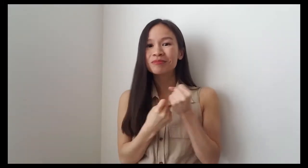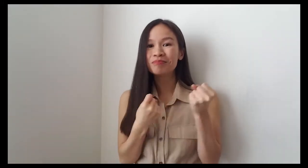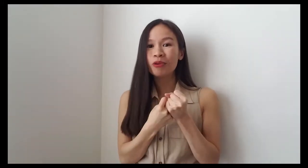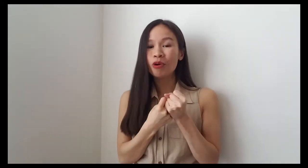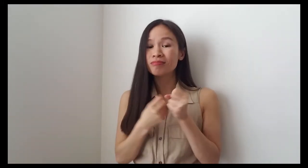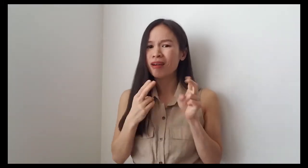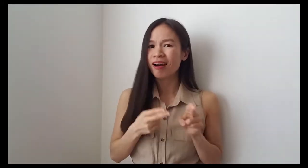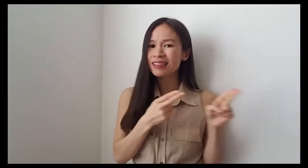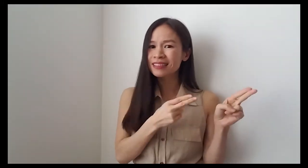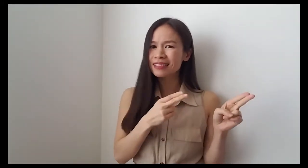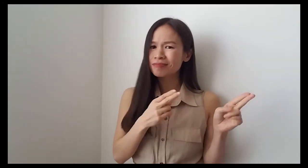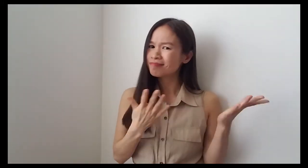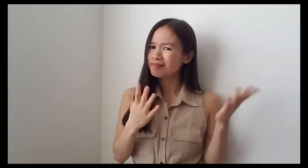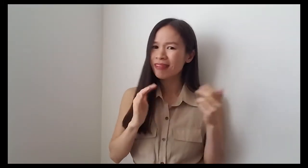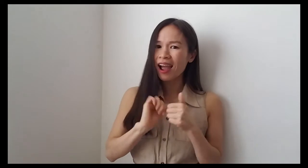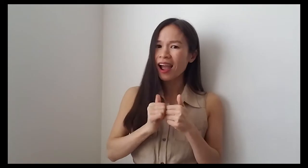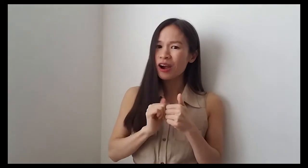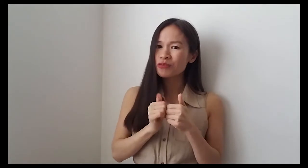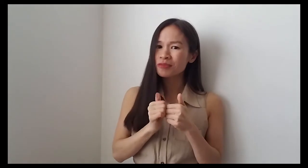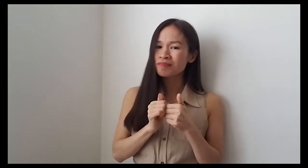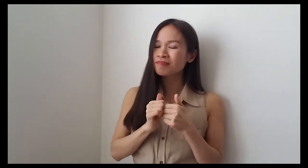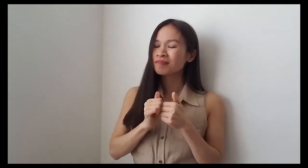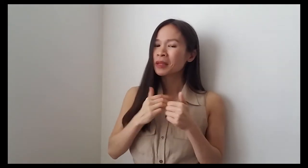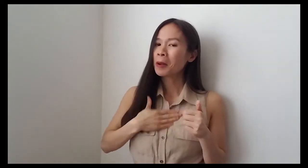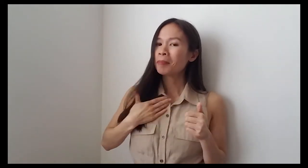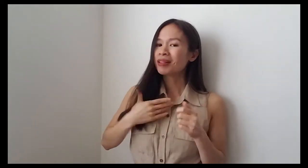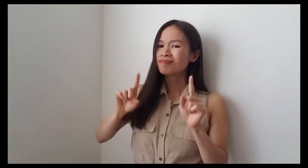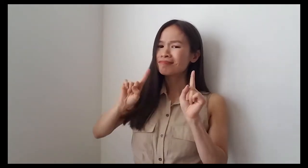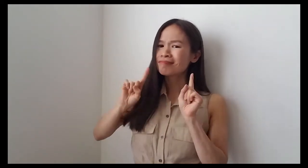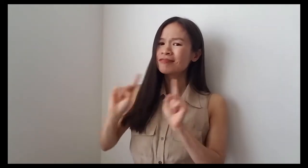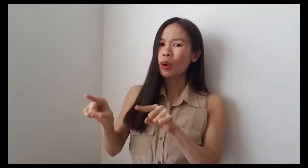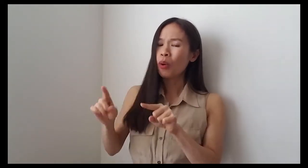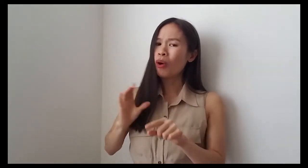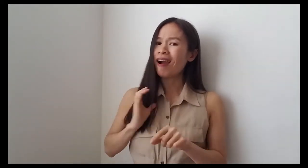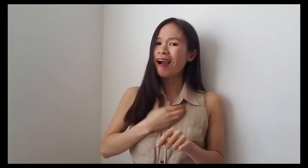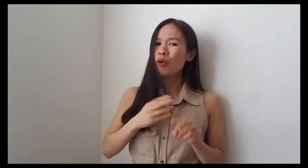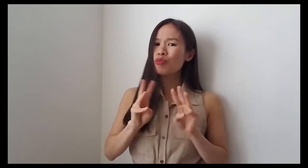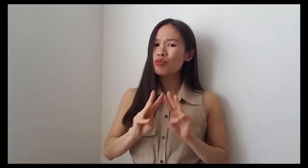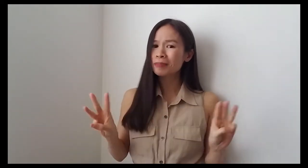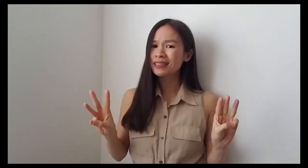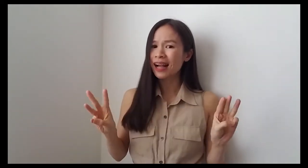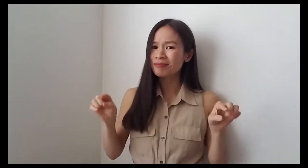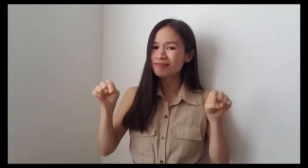To support the Huntington, please go to our website.